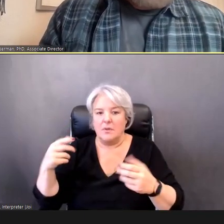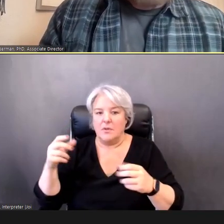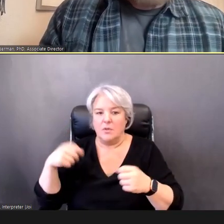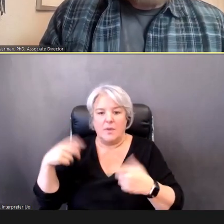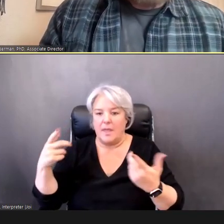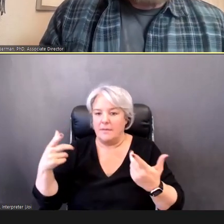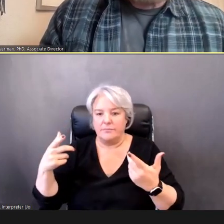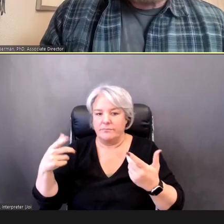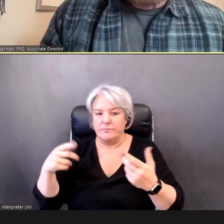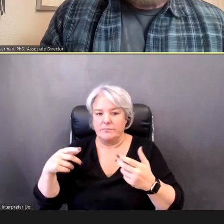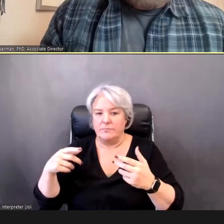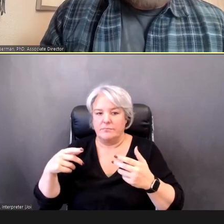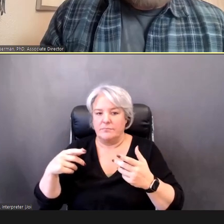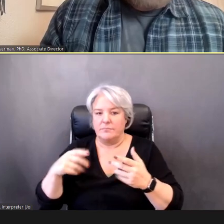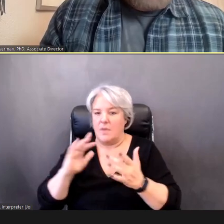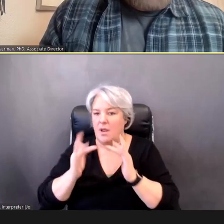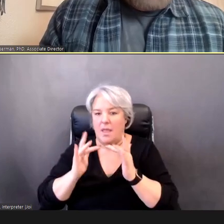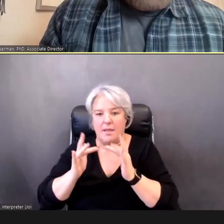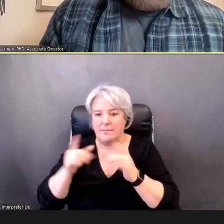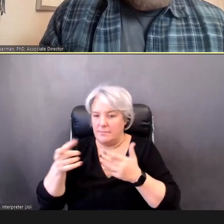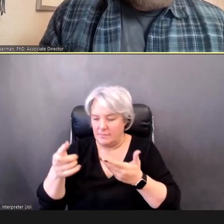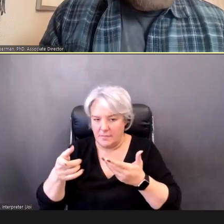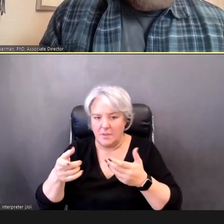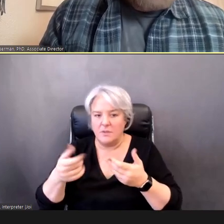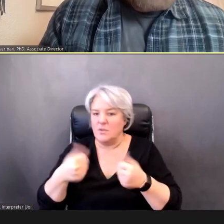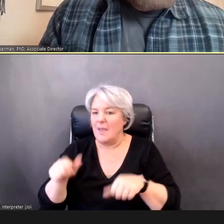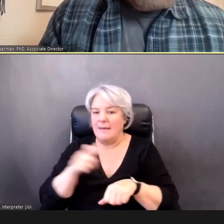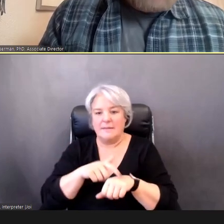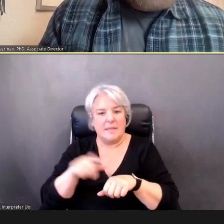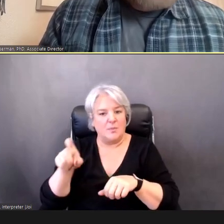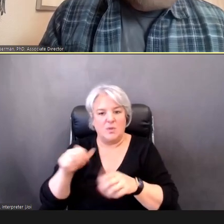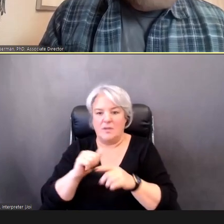so -- it's adaptable to time schedules.